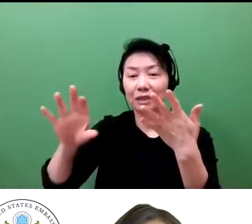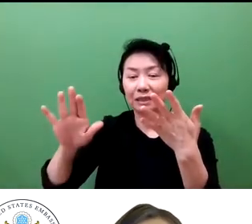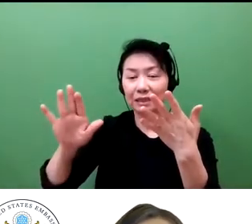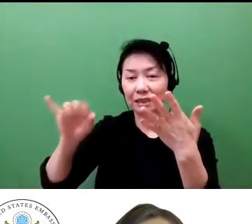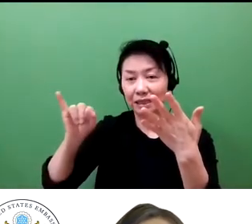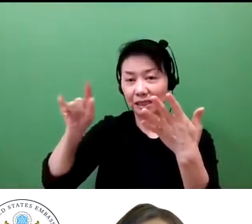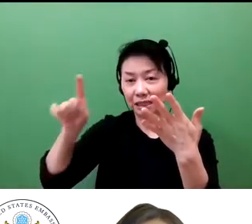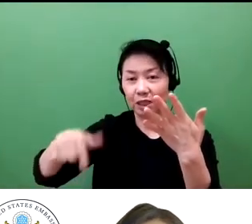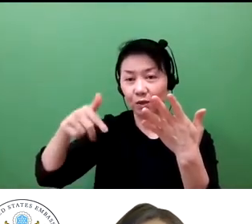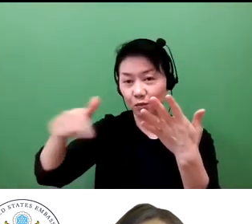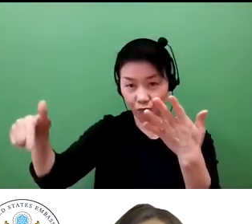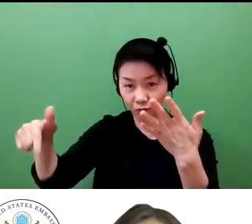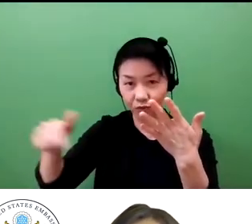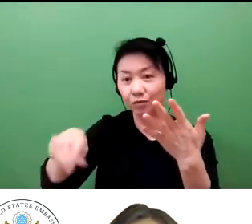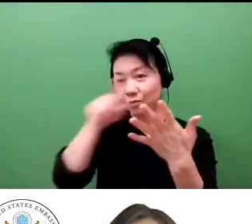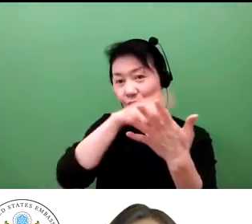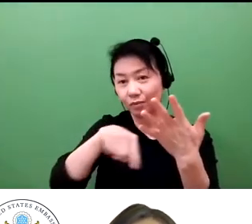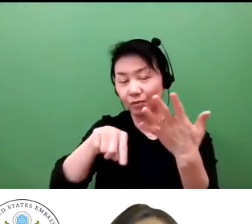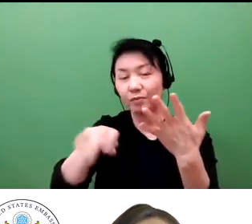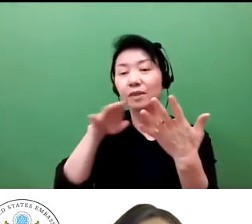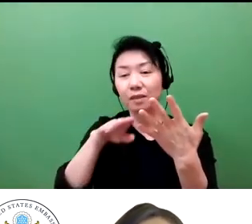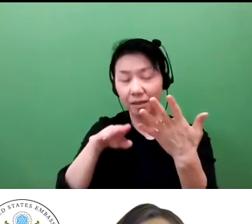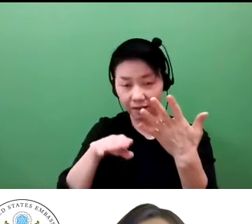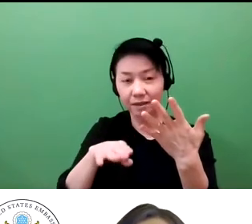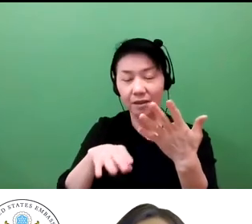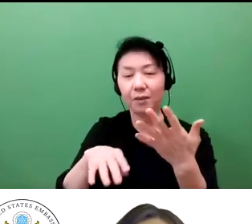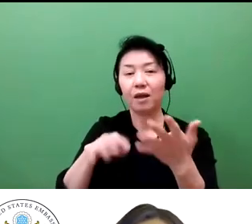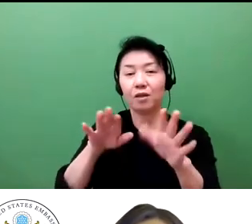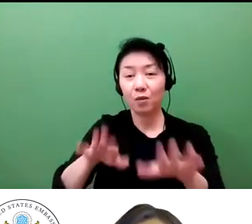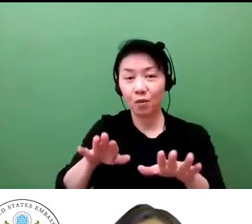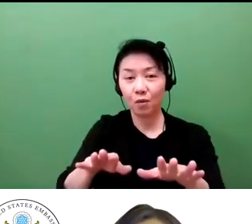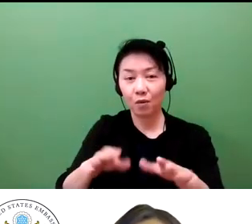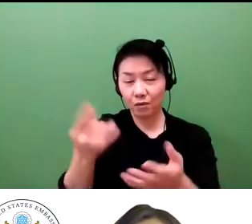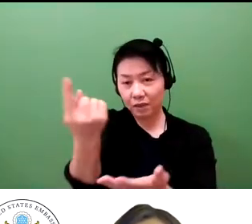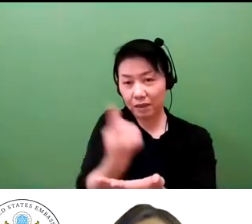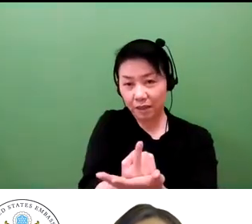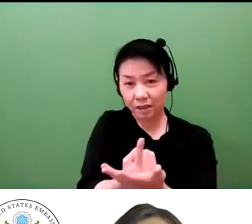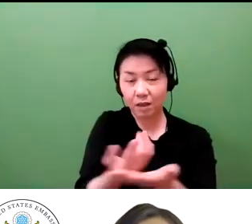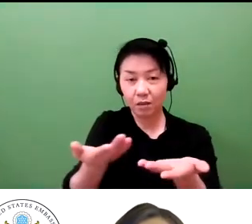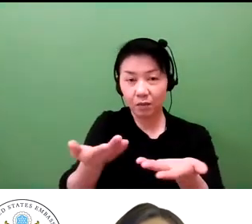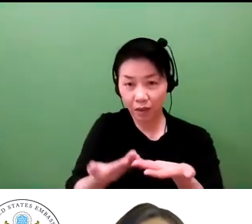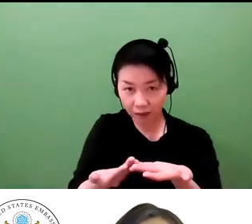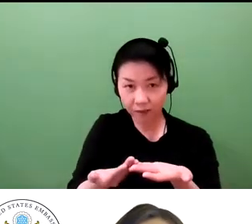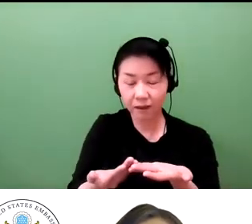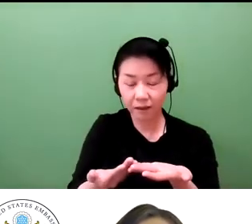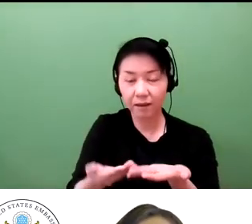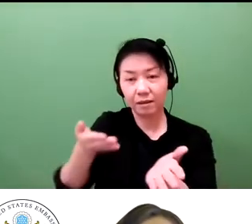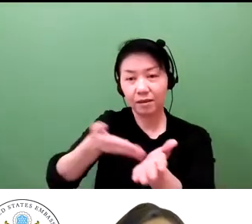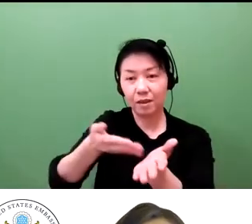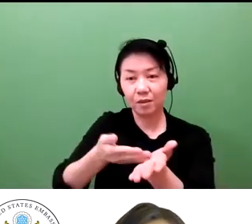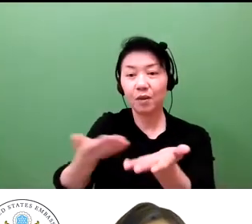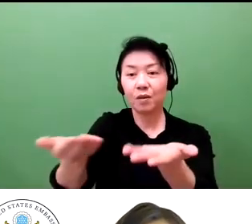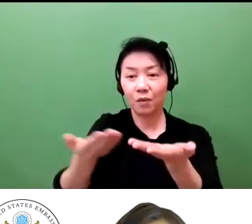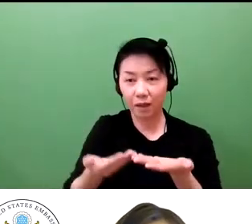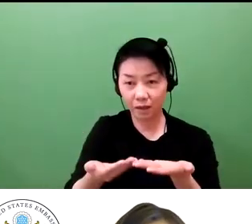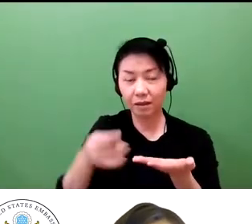And a special thank you to our Japanese Sign Language interpreters from the Okinawan Prefecture Welfare Association